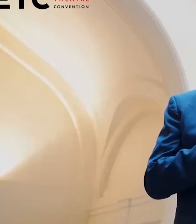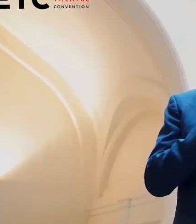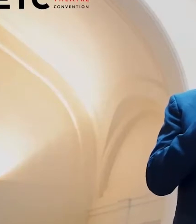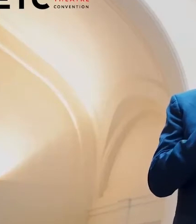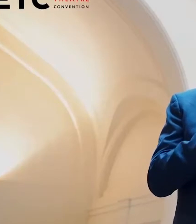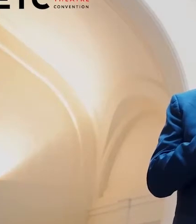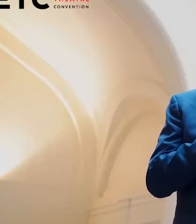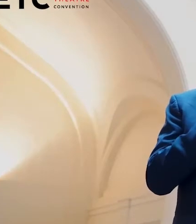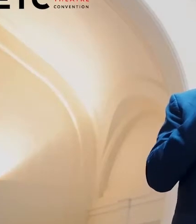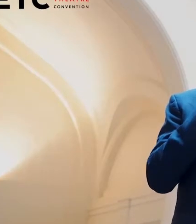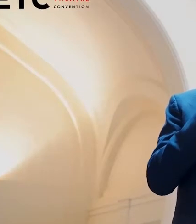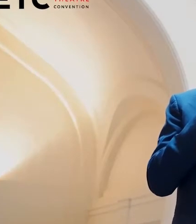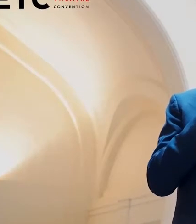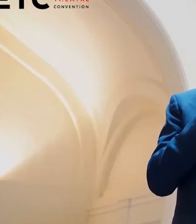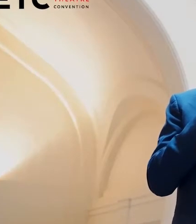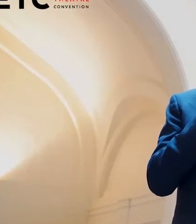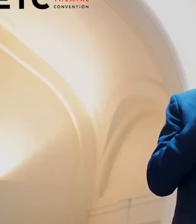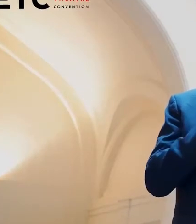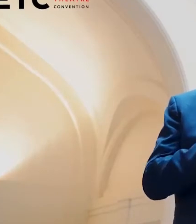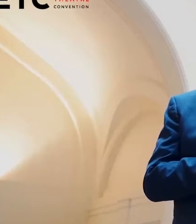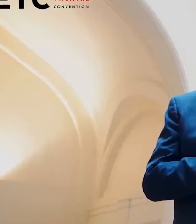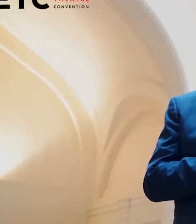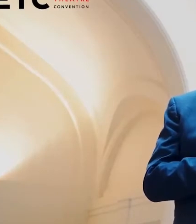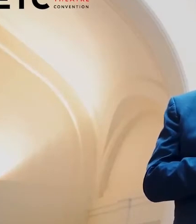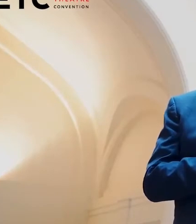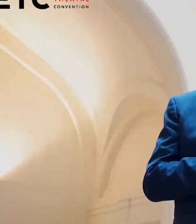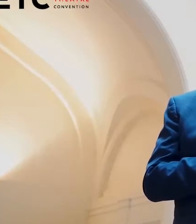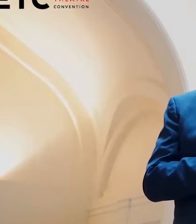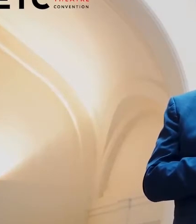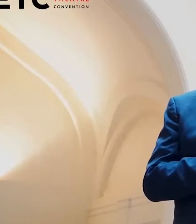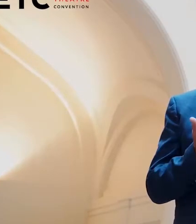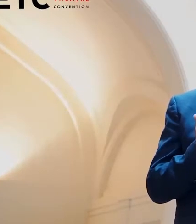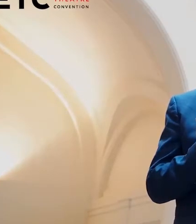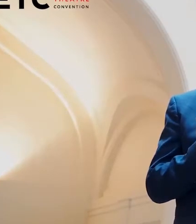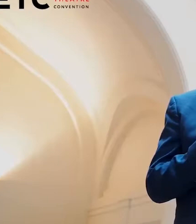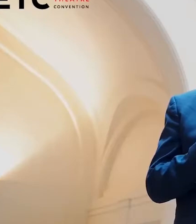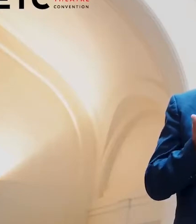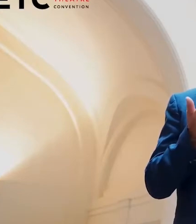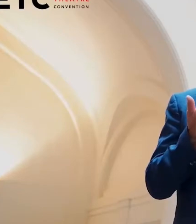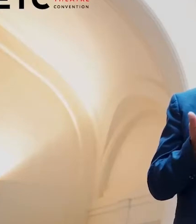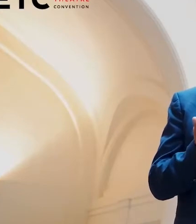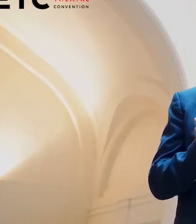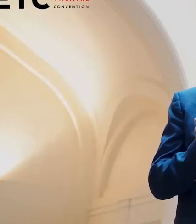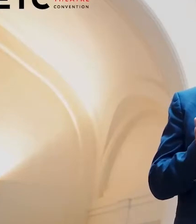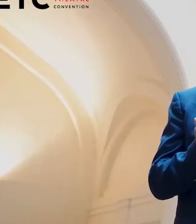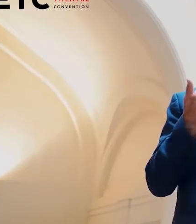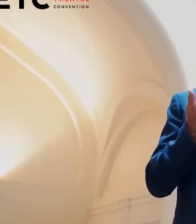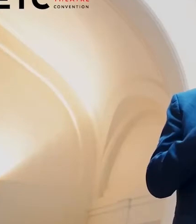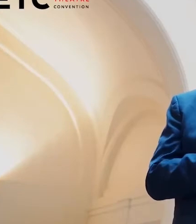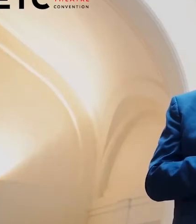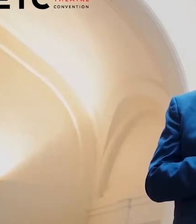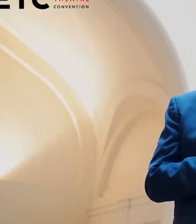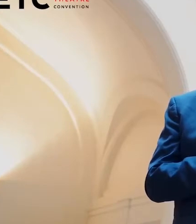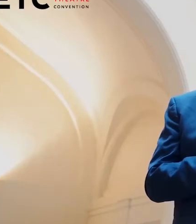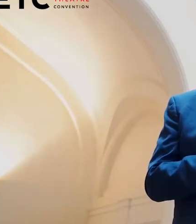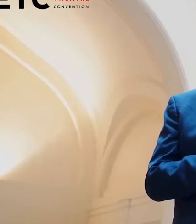and the richness of stories for the stage. Secondly, to celebrate international collaboration